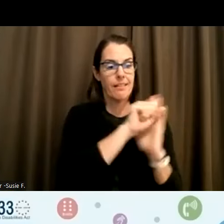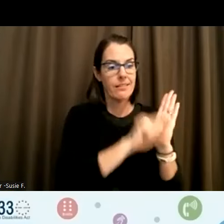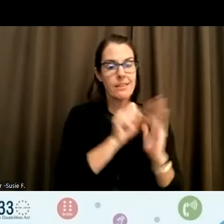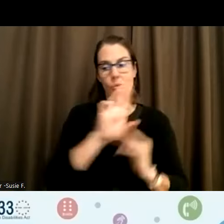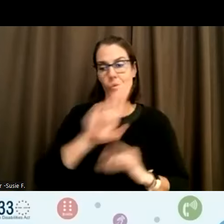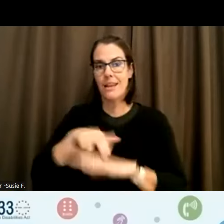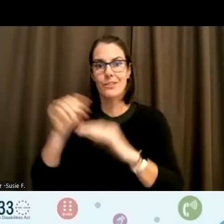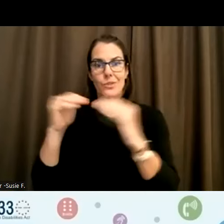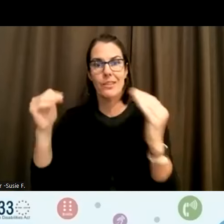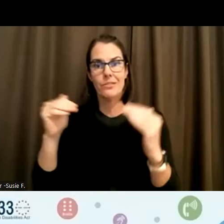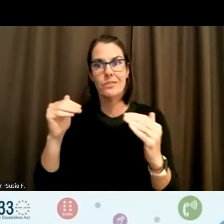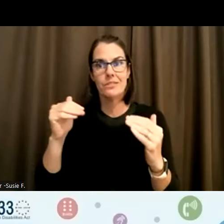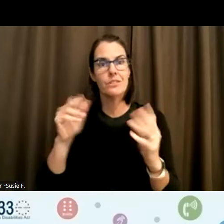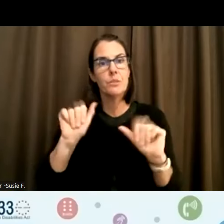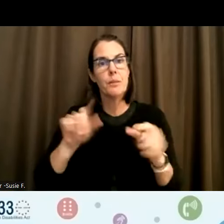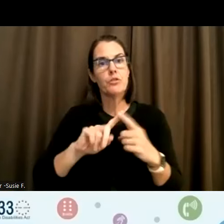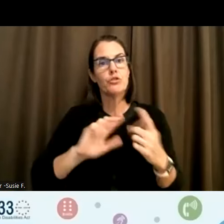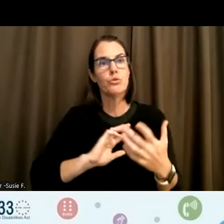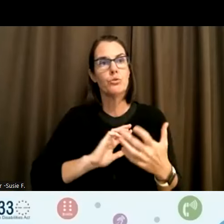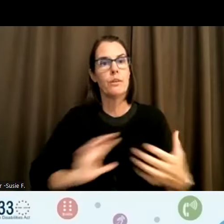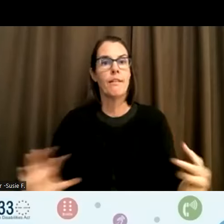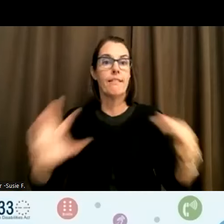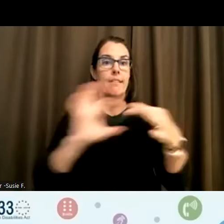of those connections if it's not possible within your own workplace.